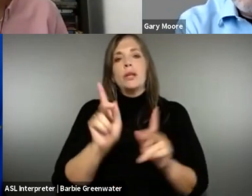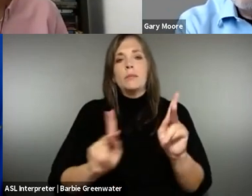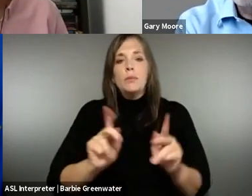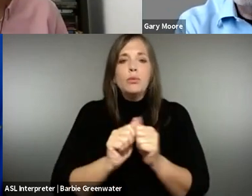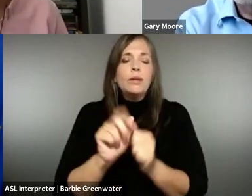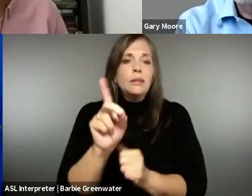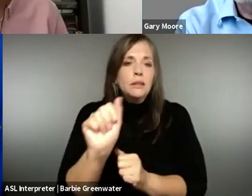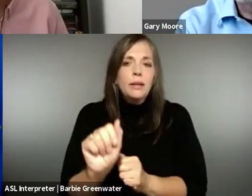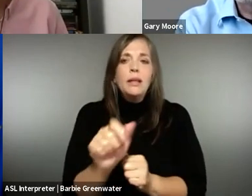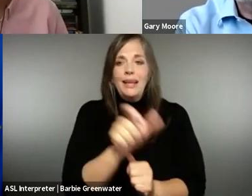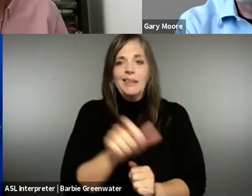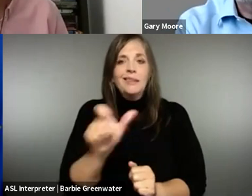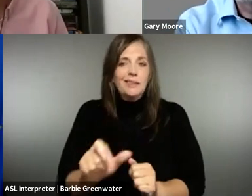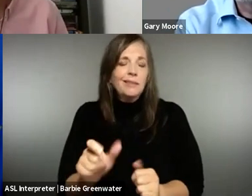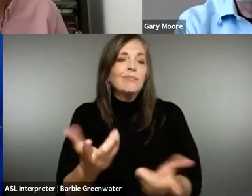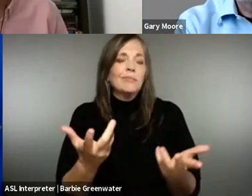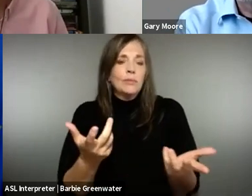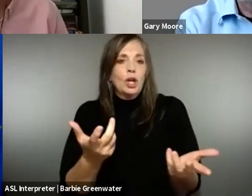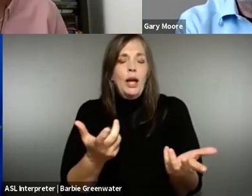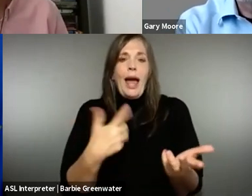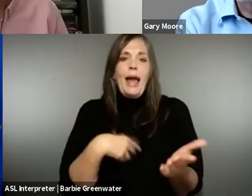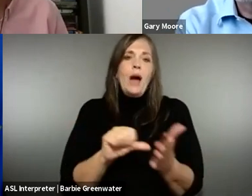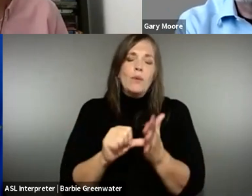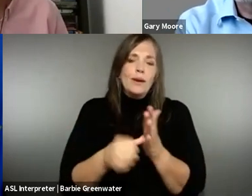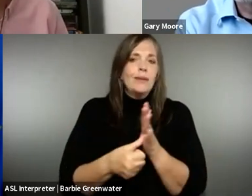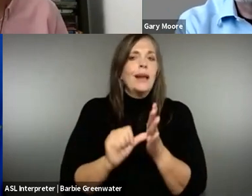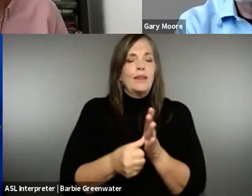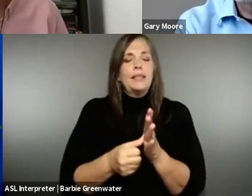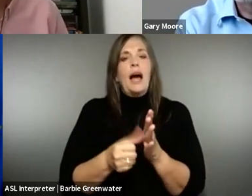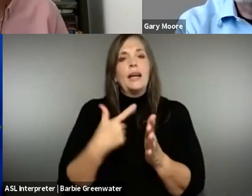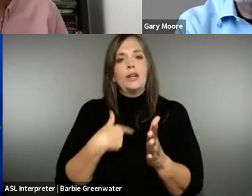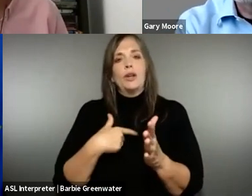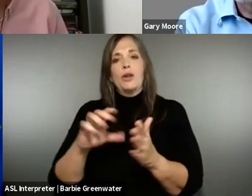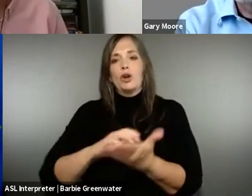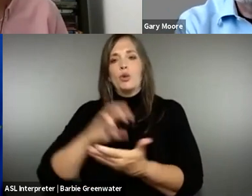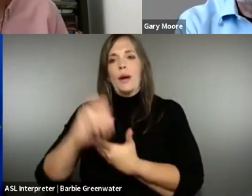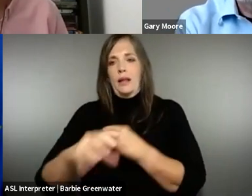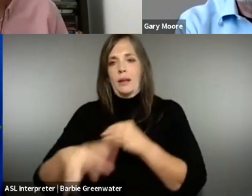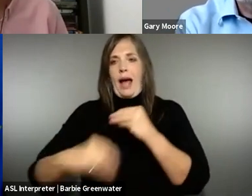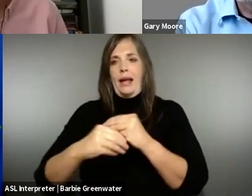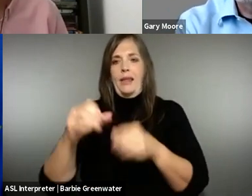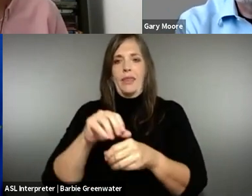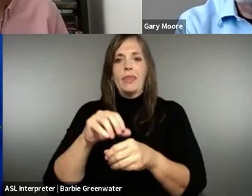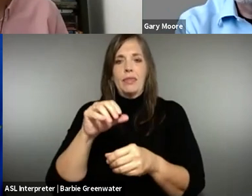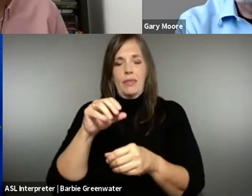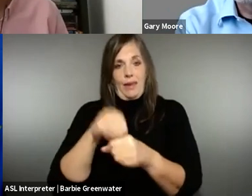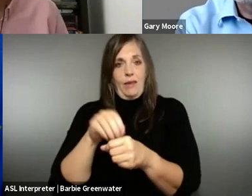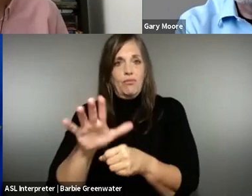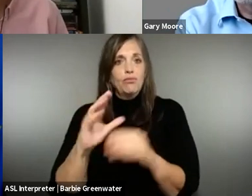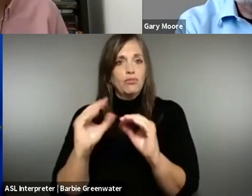on people. I would add people with disabilities enforcement and so forth. I would also curricula in high education programs as